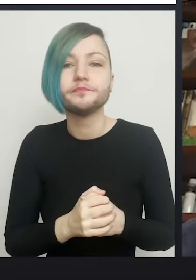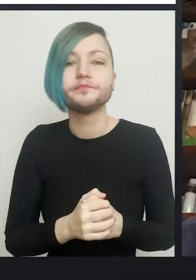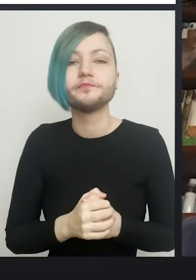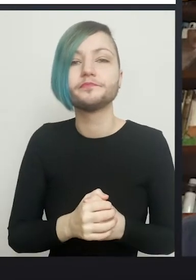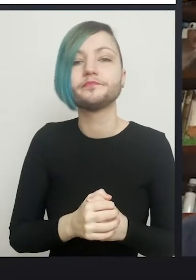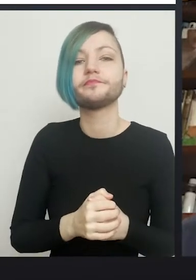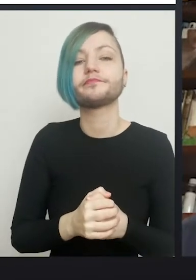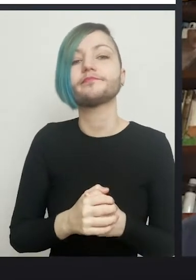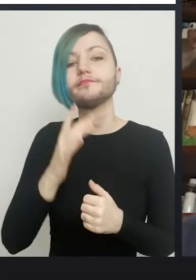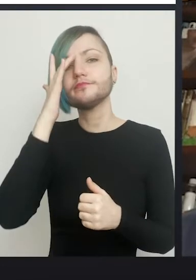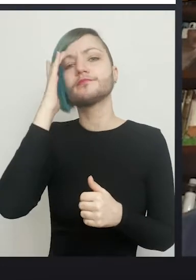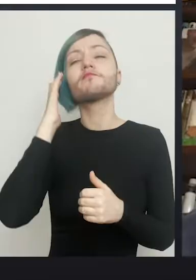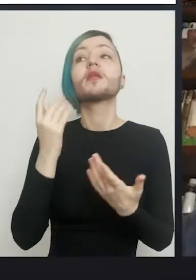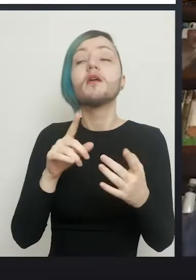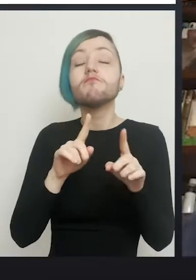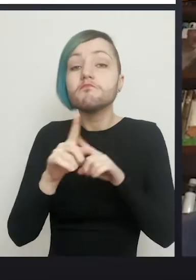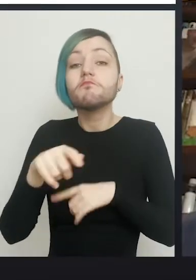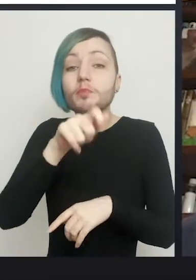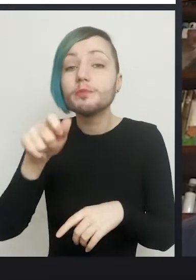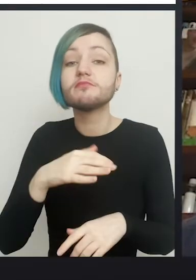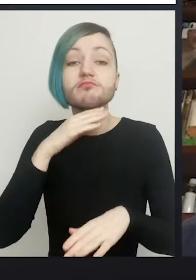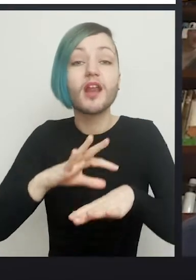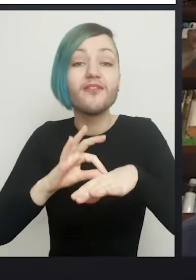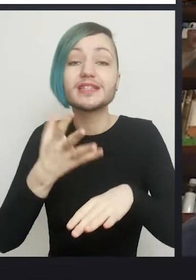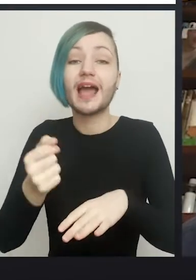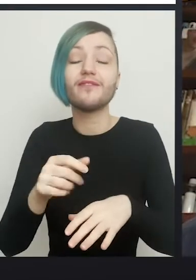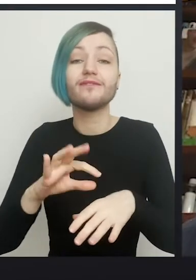The vast majority of patients do have enough skin for a skin tube vaginoplasty.